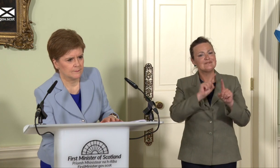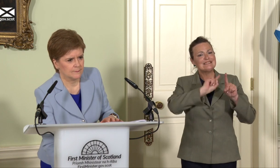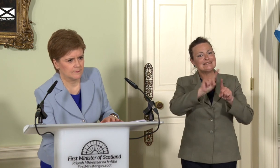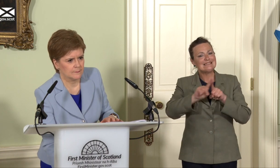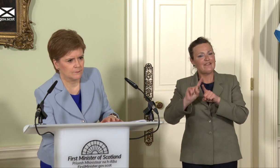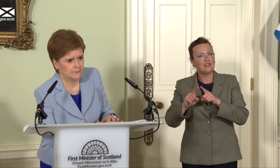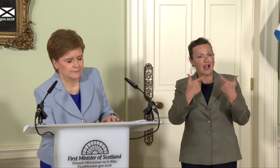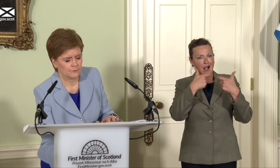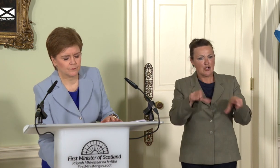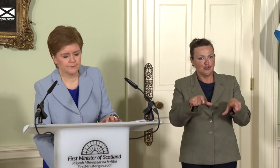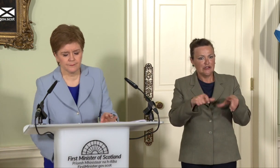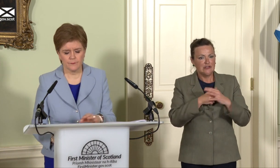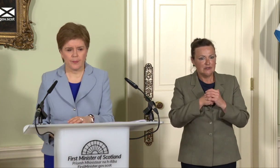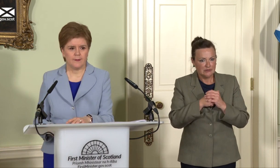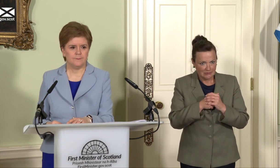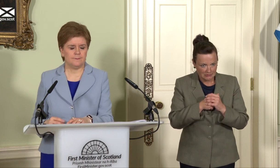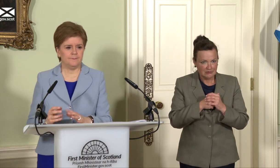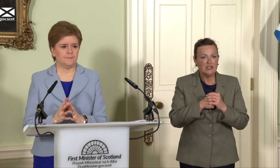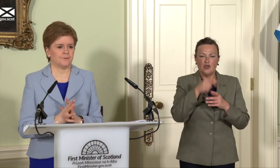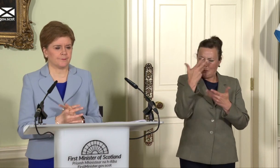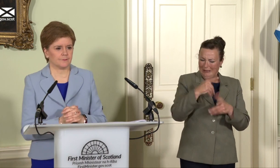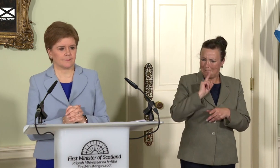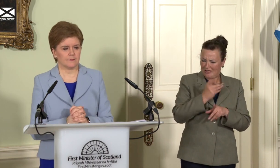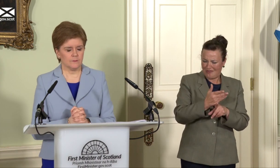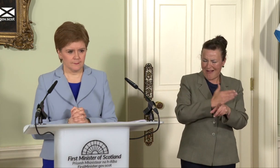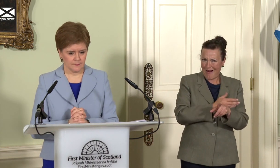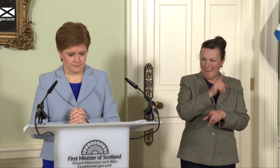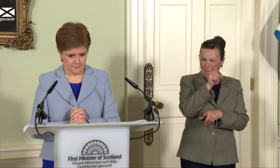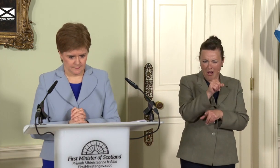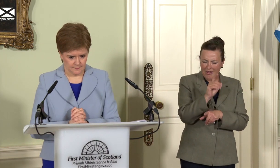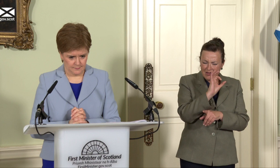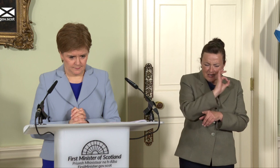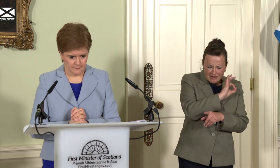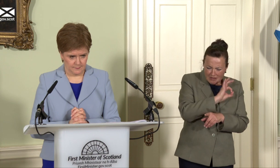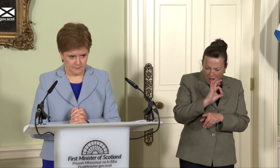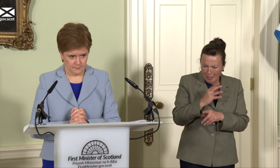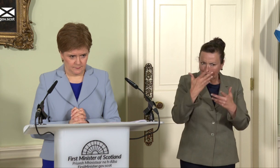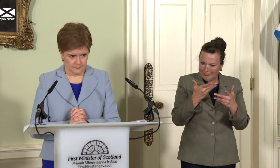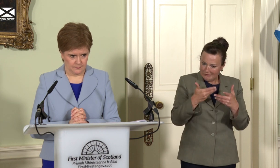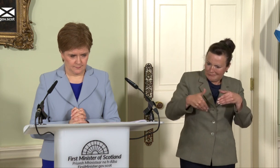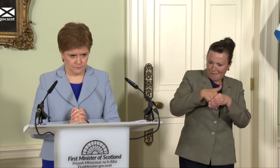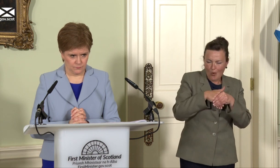in a 300-year-old trading and political union with their closest neighbour. If leaving the EU